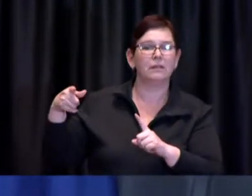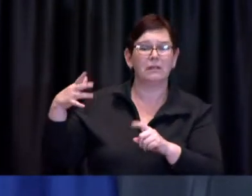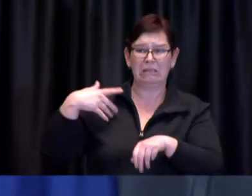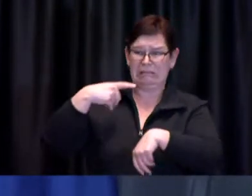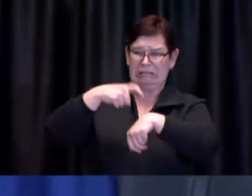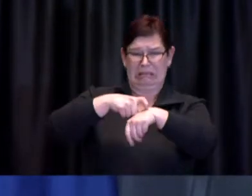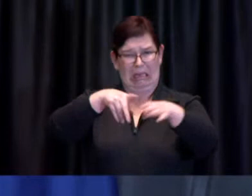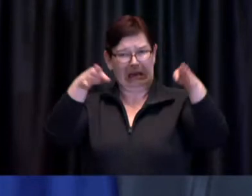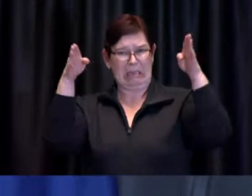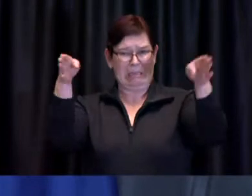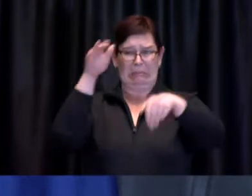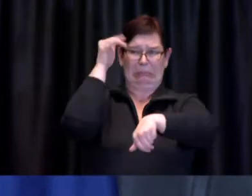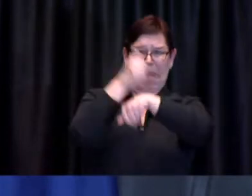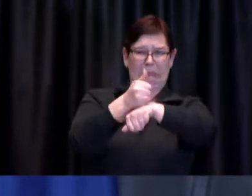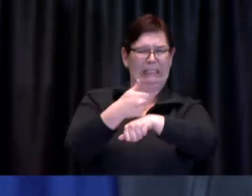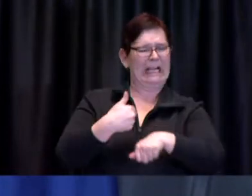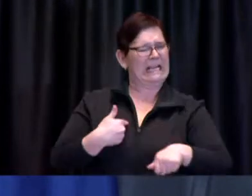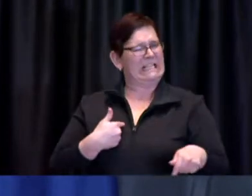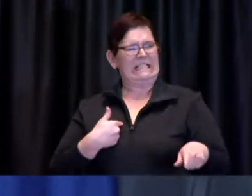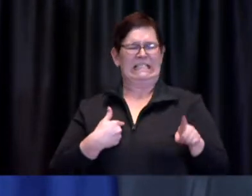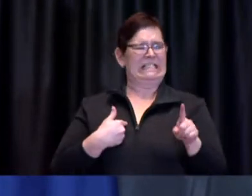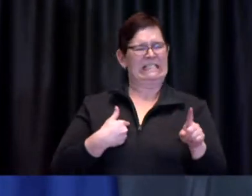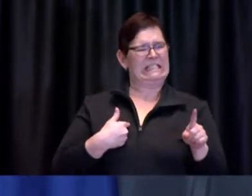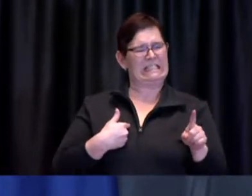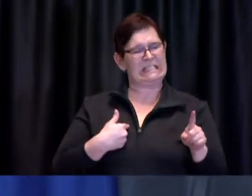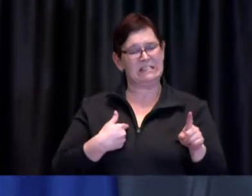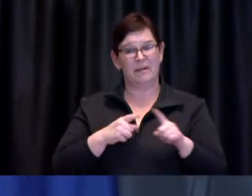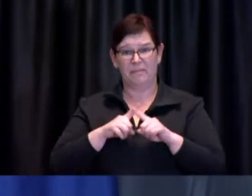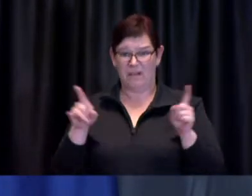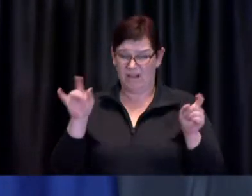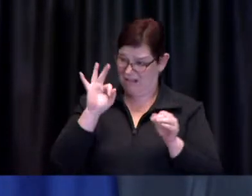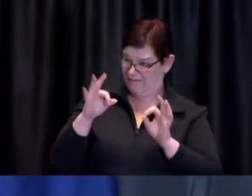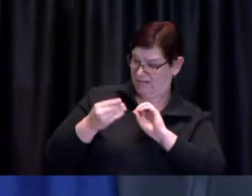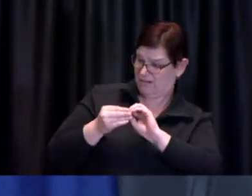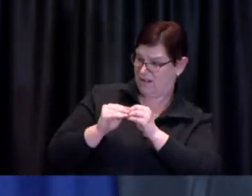come to the fore but I think at the end of the day what we have to do for the moment is focus on the